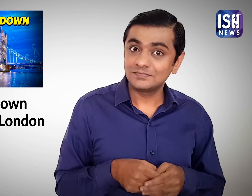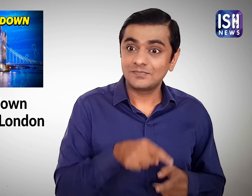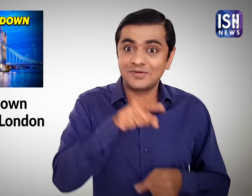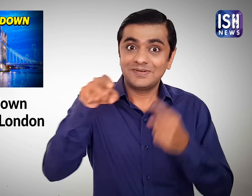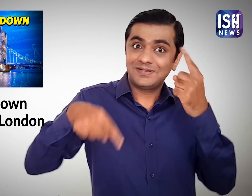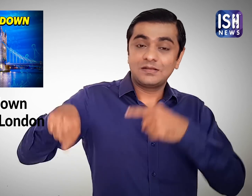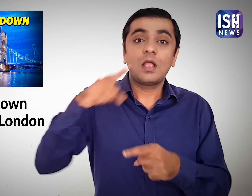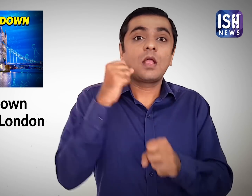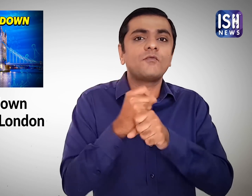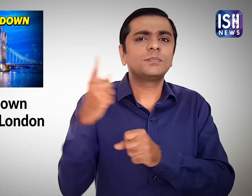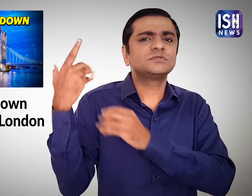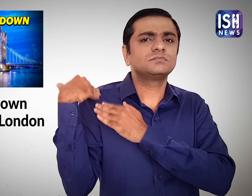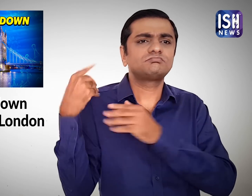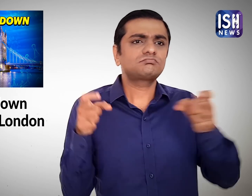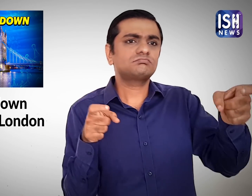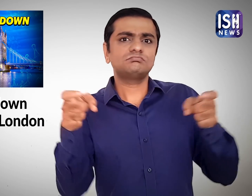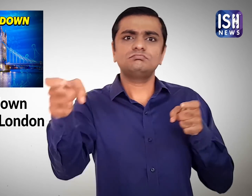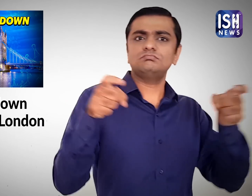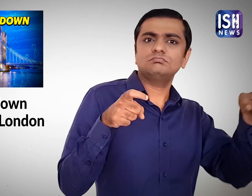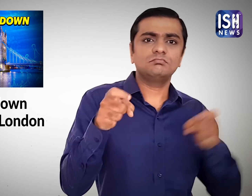This will be done by the government.